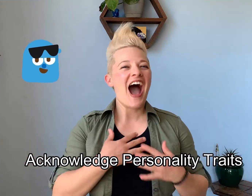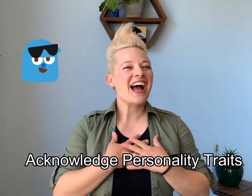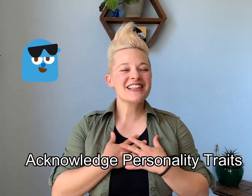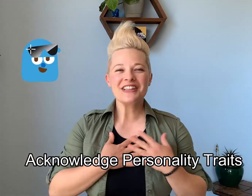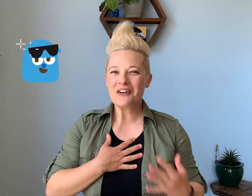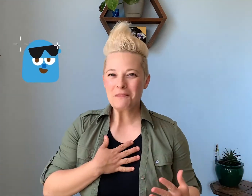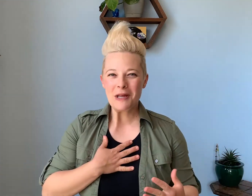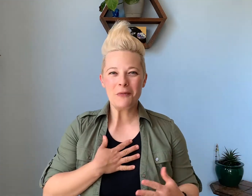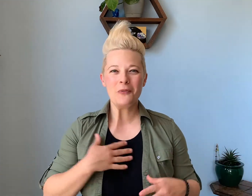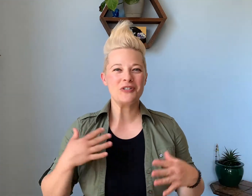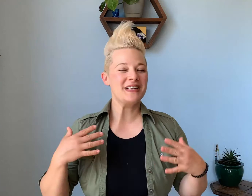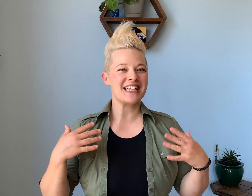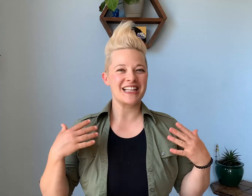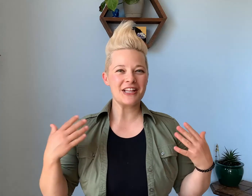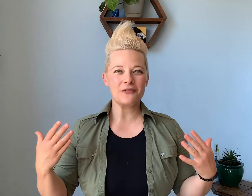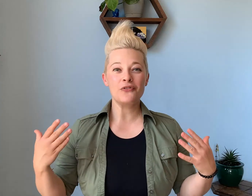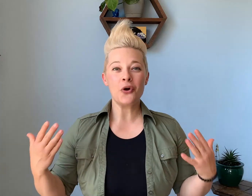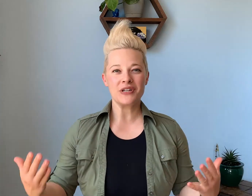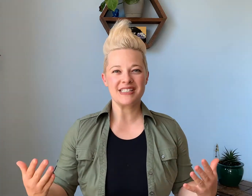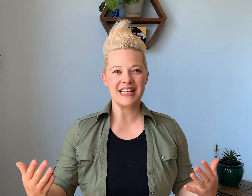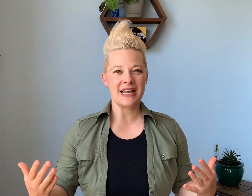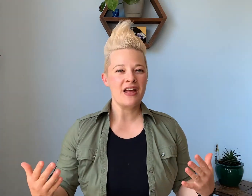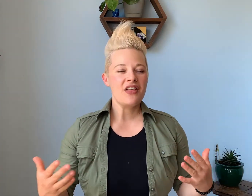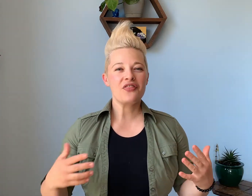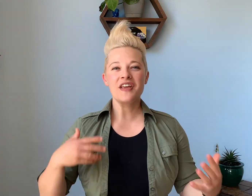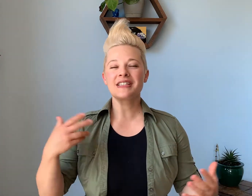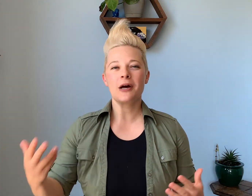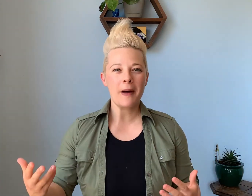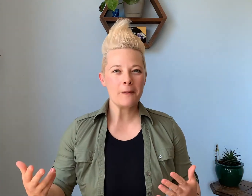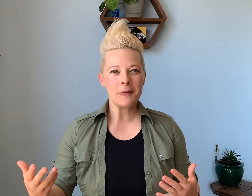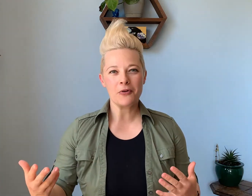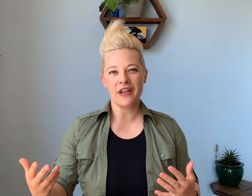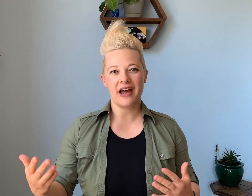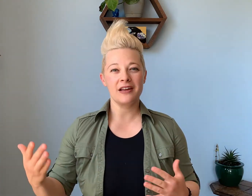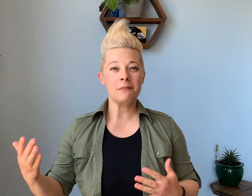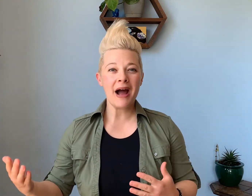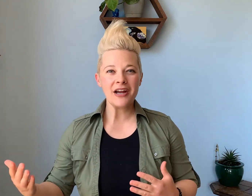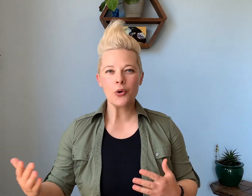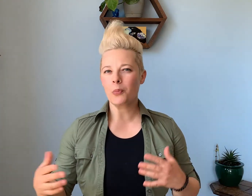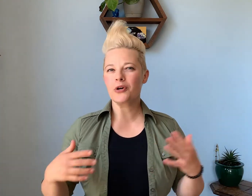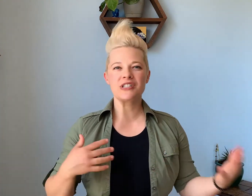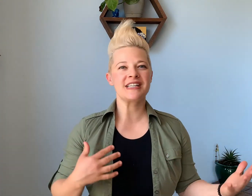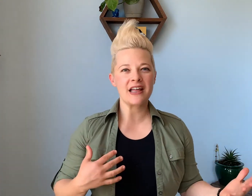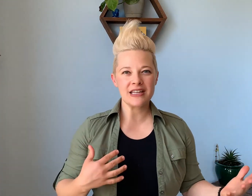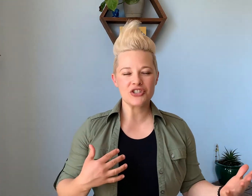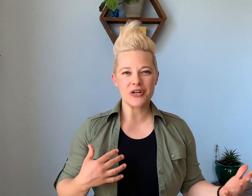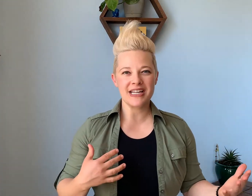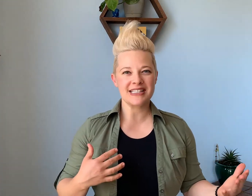I love people which means I love noticing things about people that I admire or personality traits